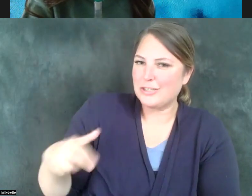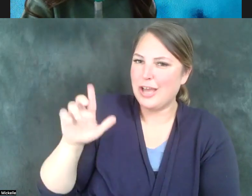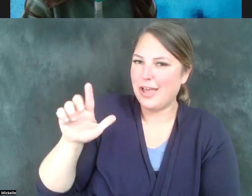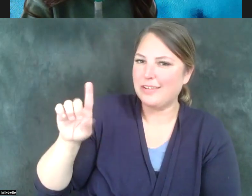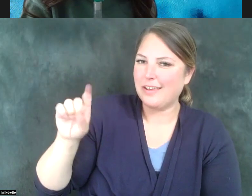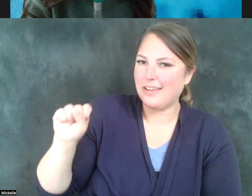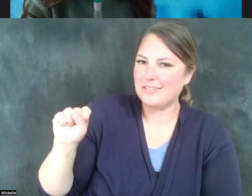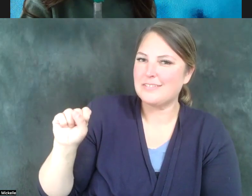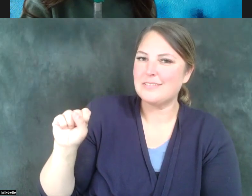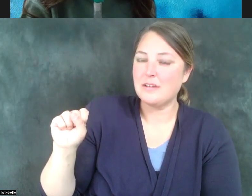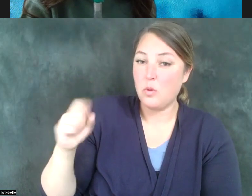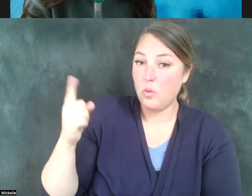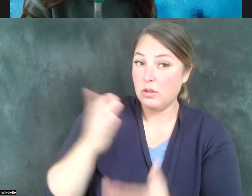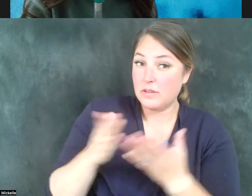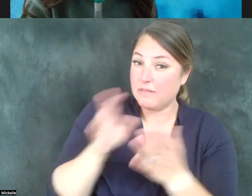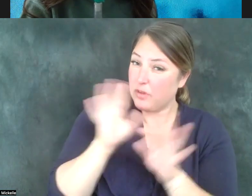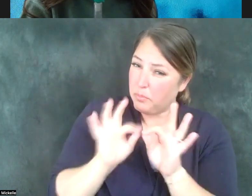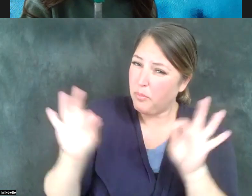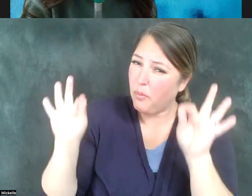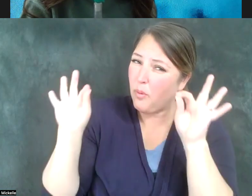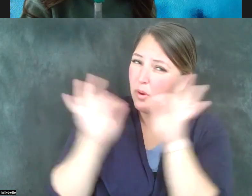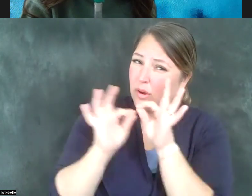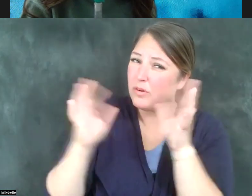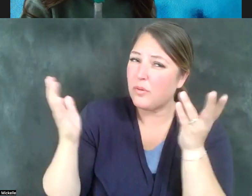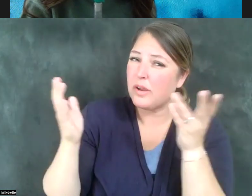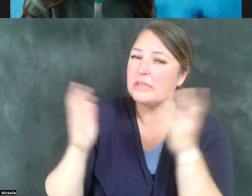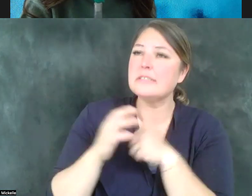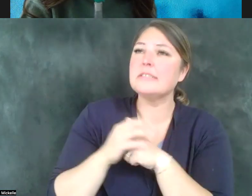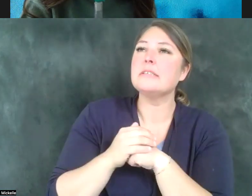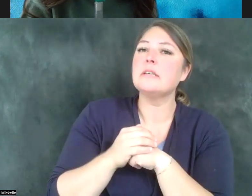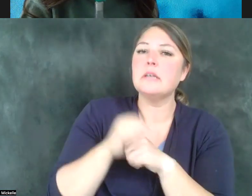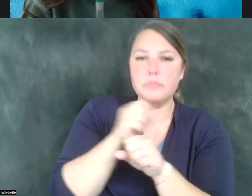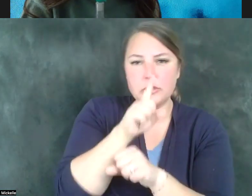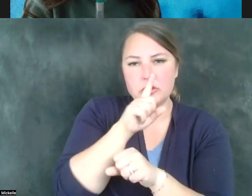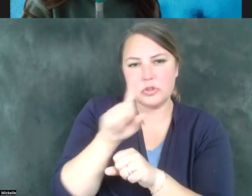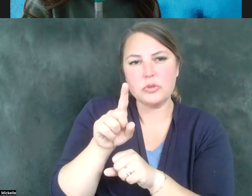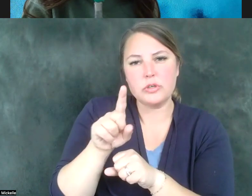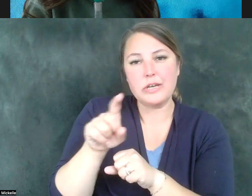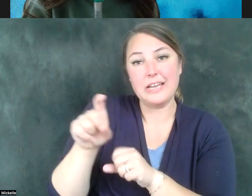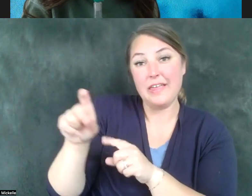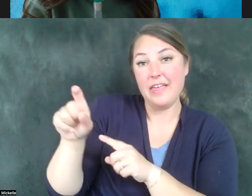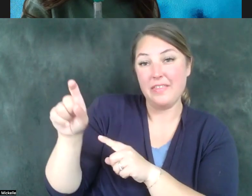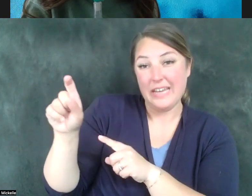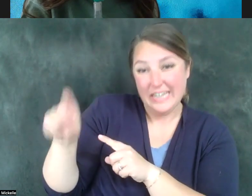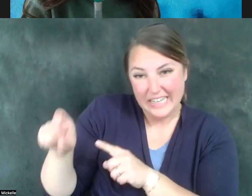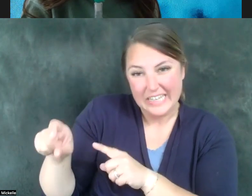critical, I think, is to make sure that we look at the needs of those who have been marginalized and who are most